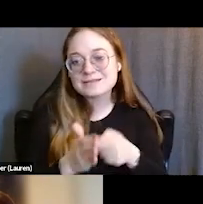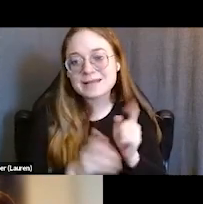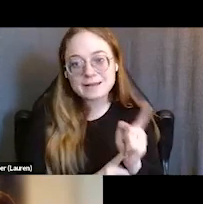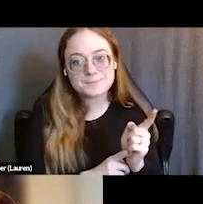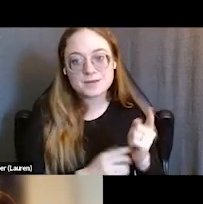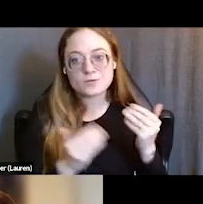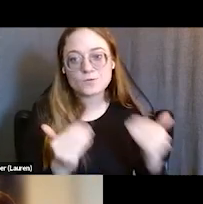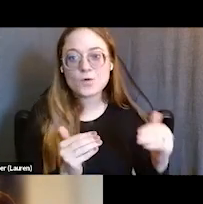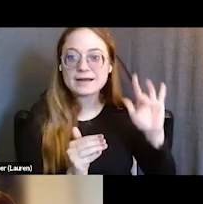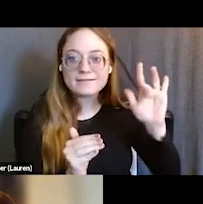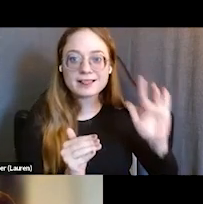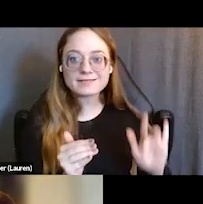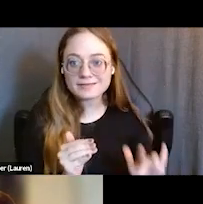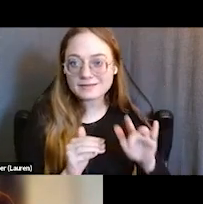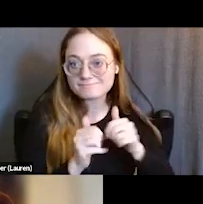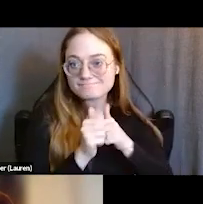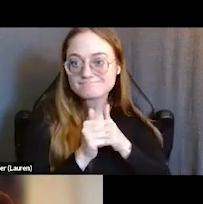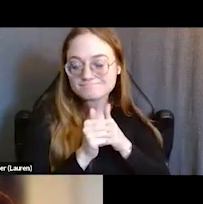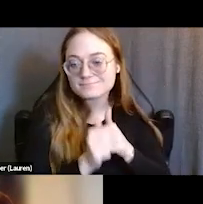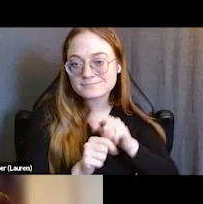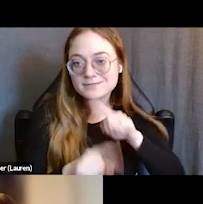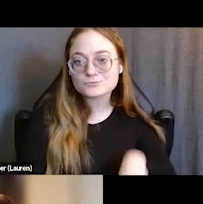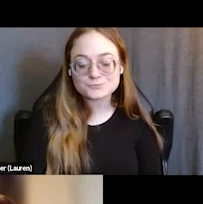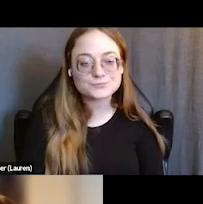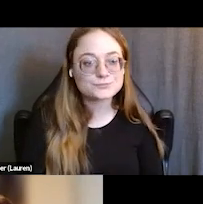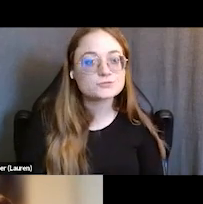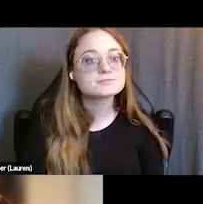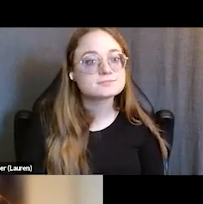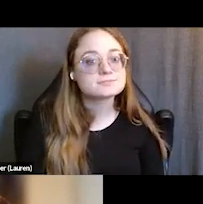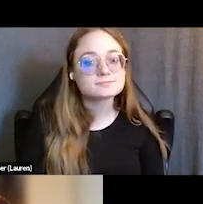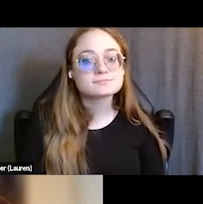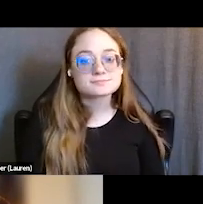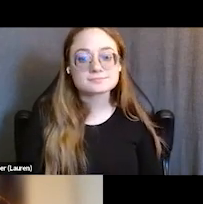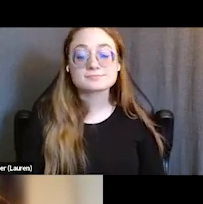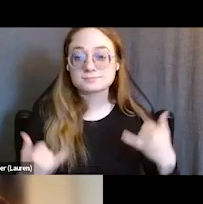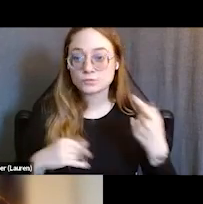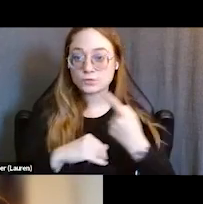we would be appreciative. This webinar, as well as the two